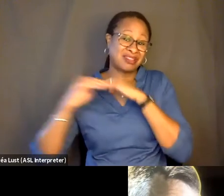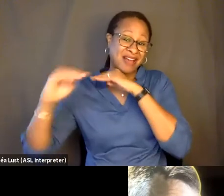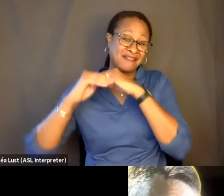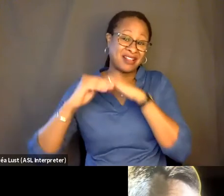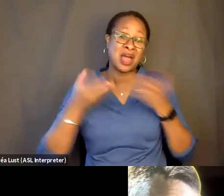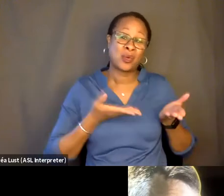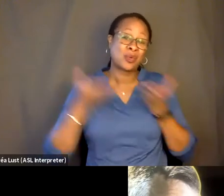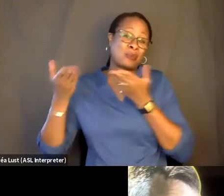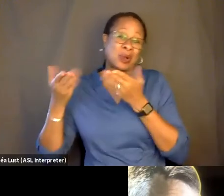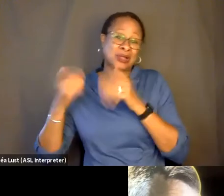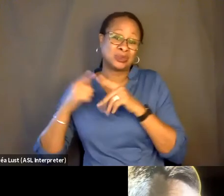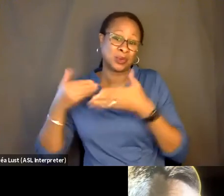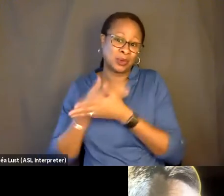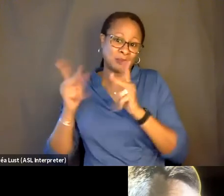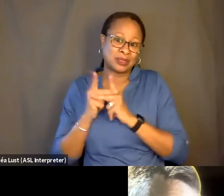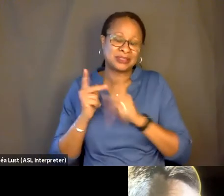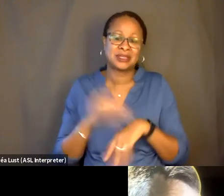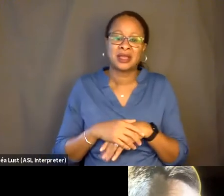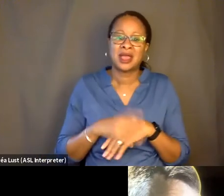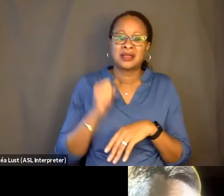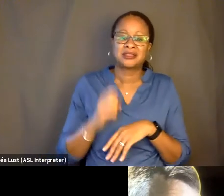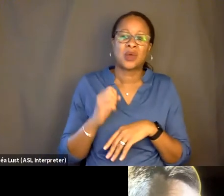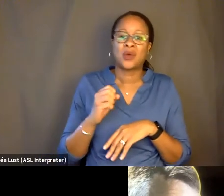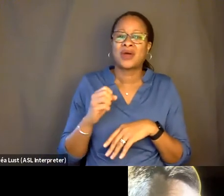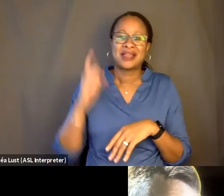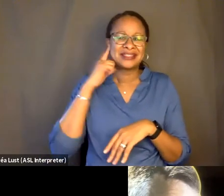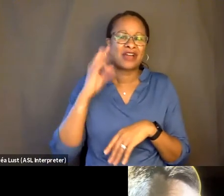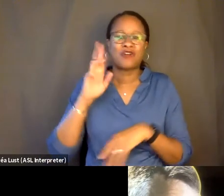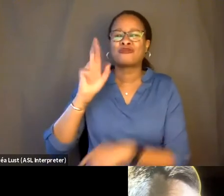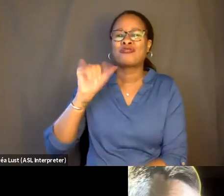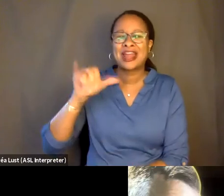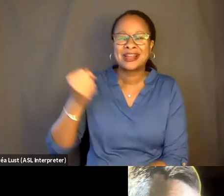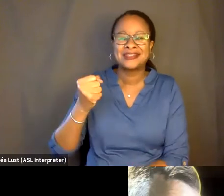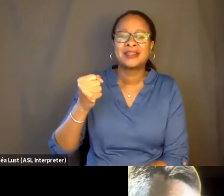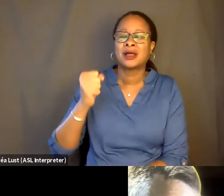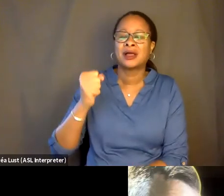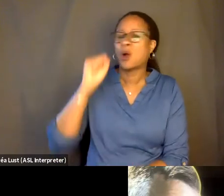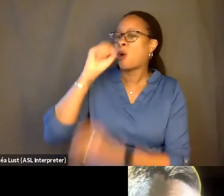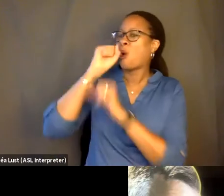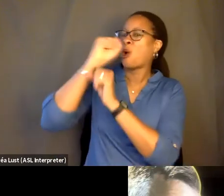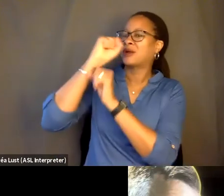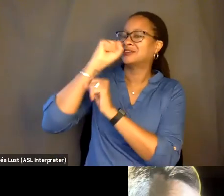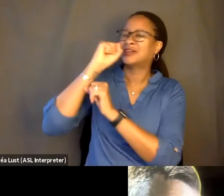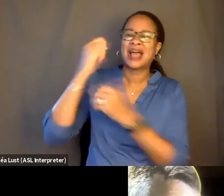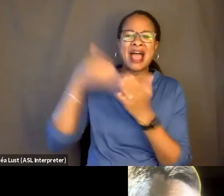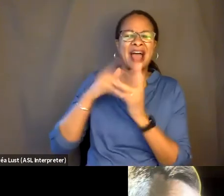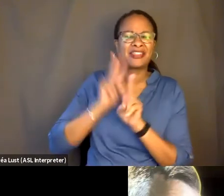You know, so like the sound of Ray's horn, for example, as he, you know, sort of blows the horn at the funeral,